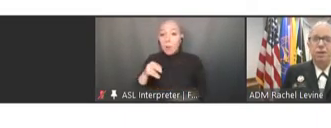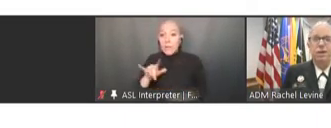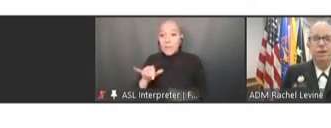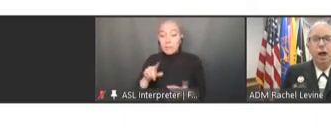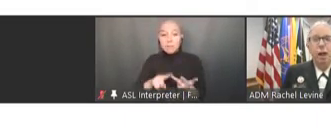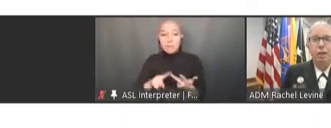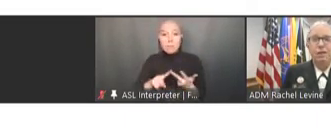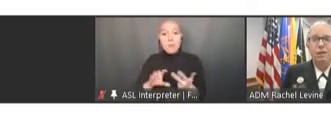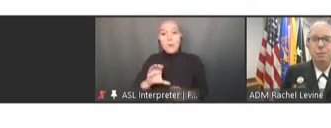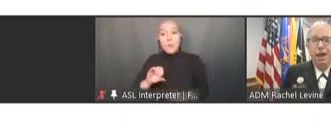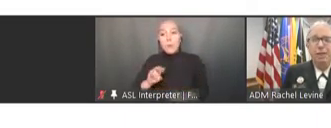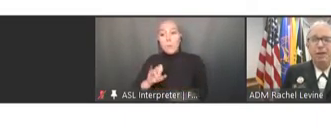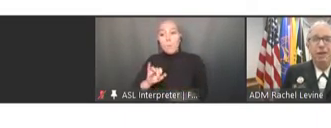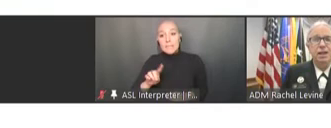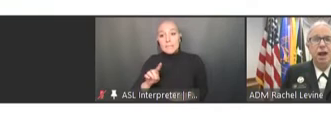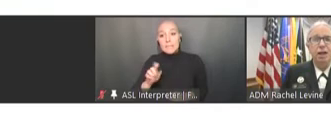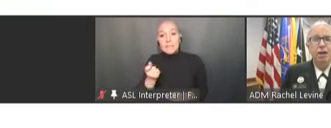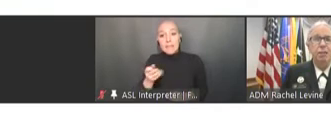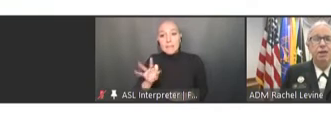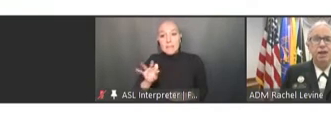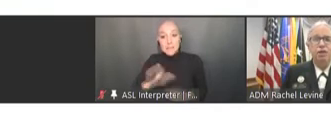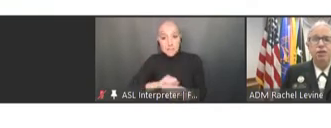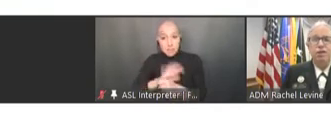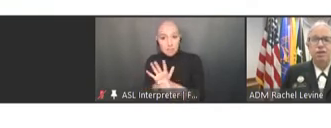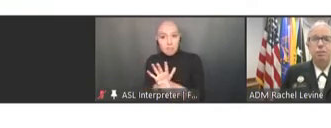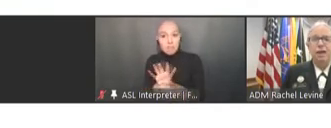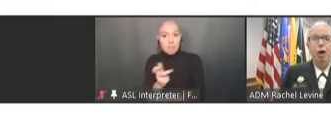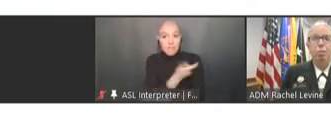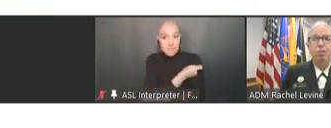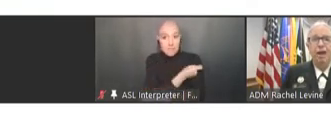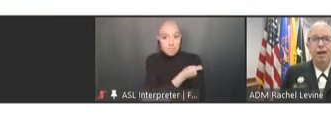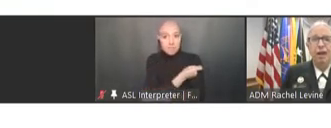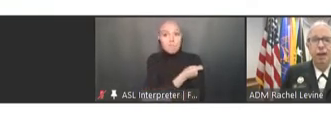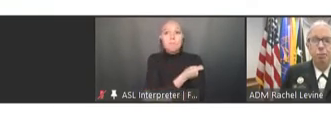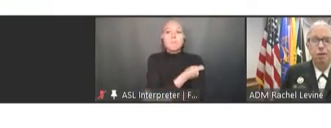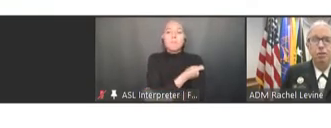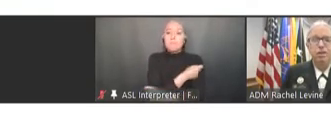These topics span the entire immunization system and help provide the government with